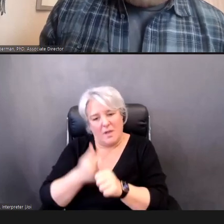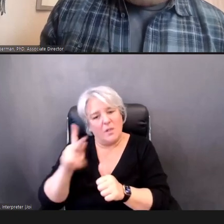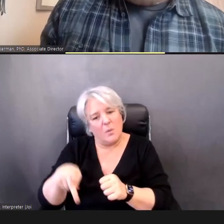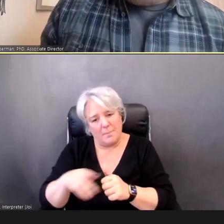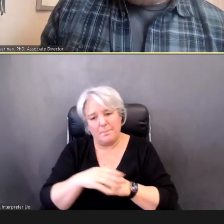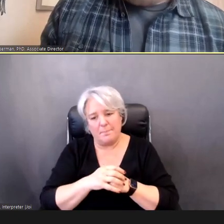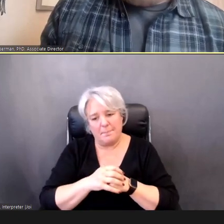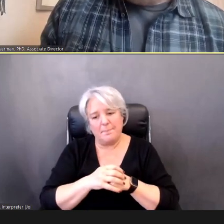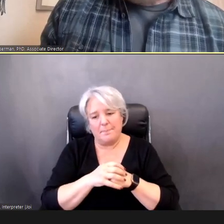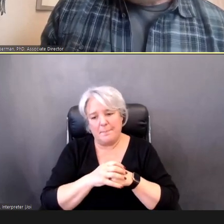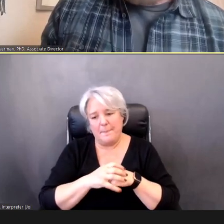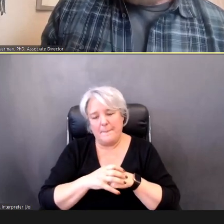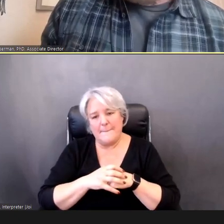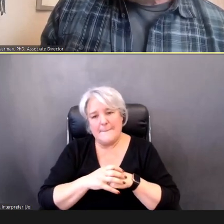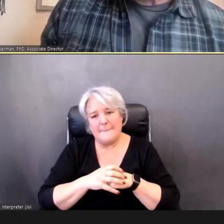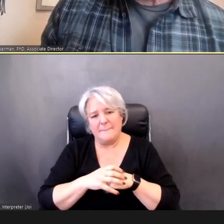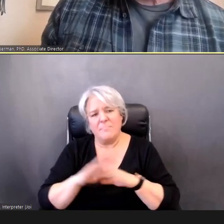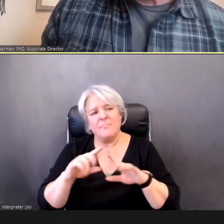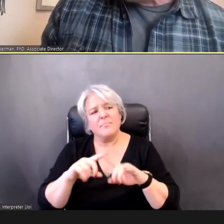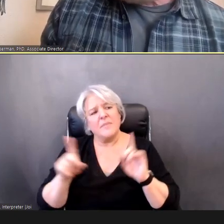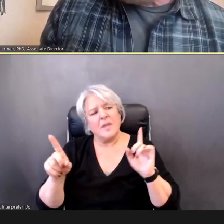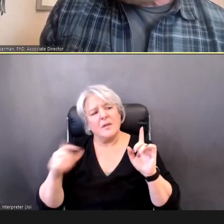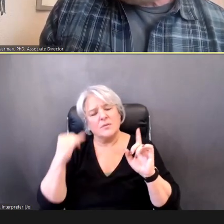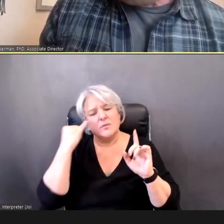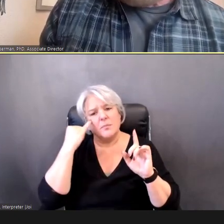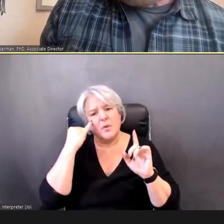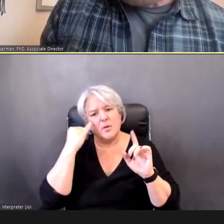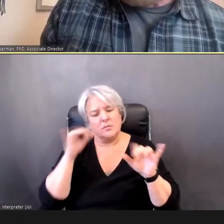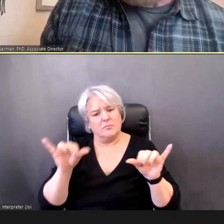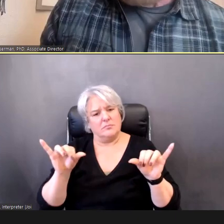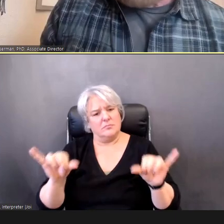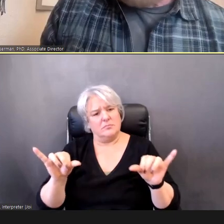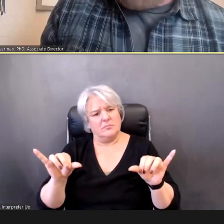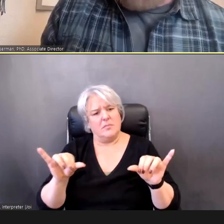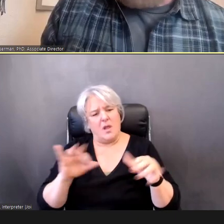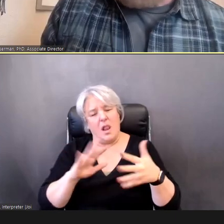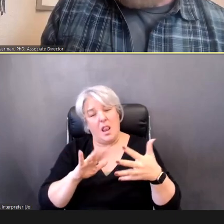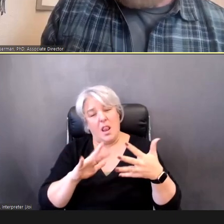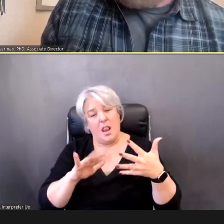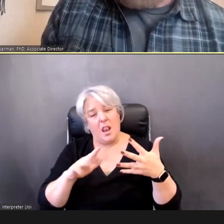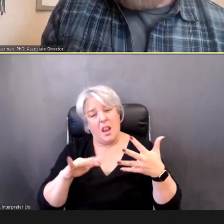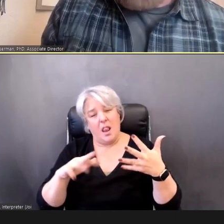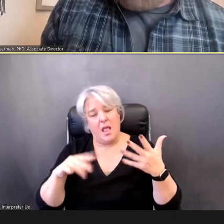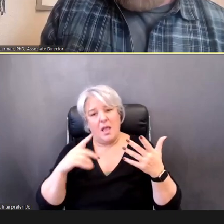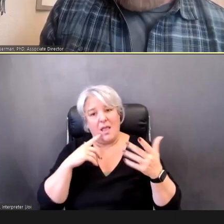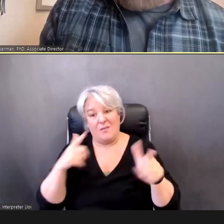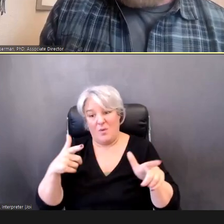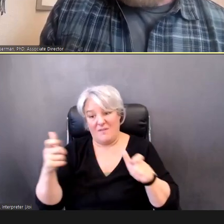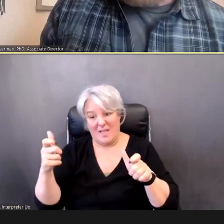So if -- if we're still going through all of this kind of fast. And you feel like you're not really getting it.